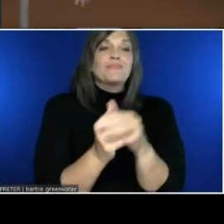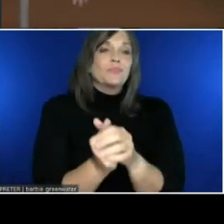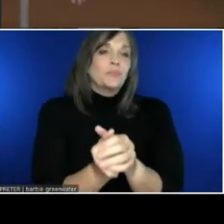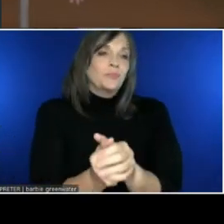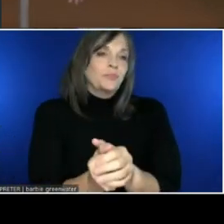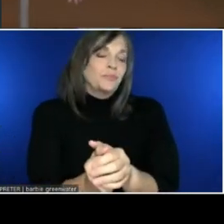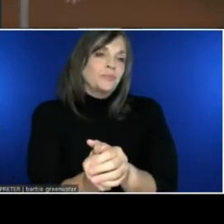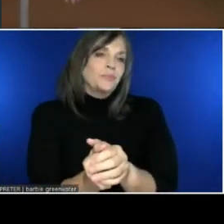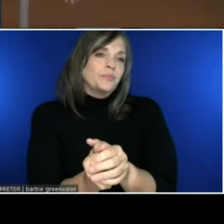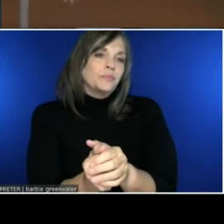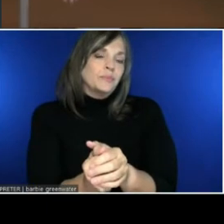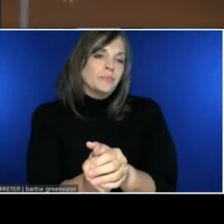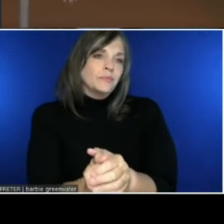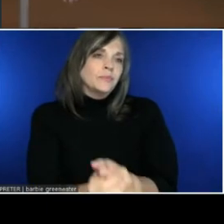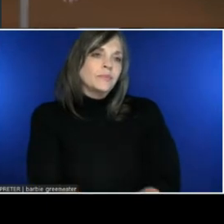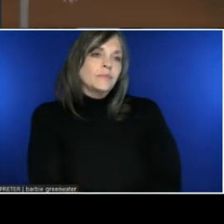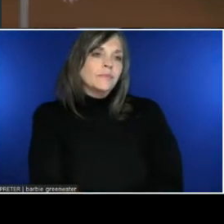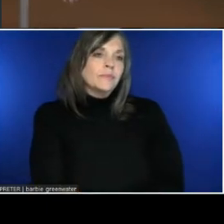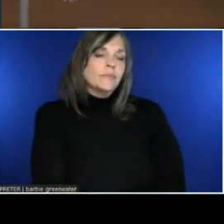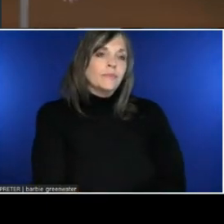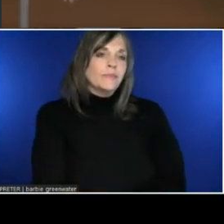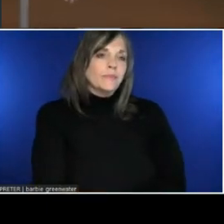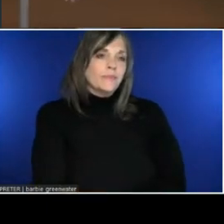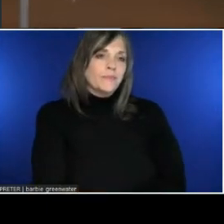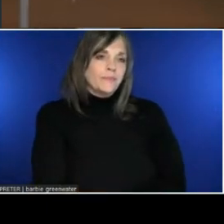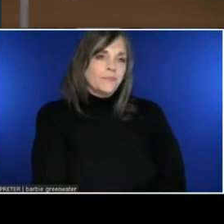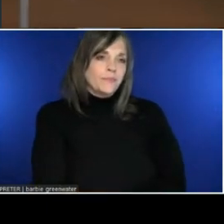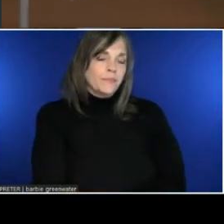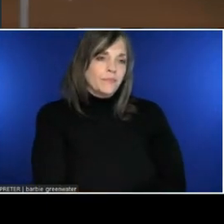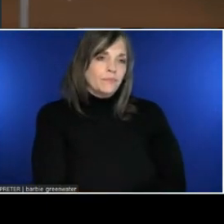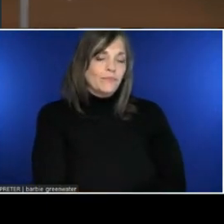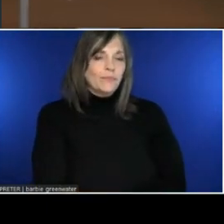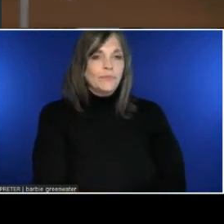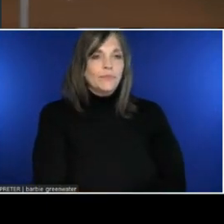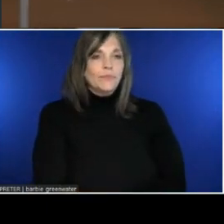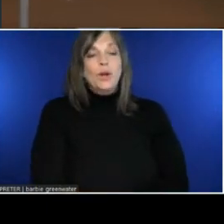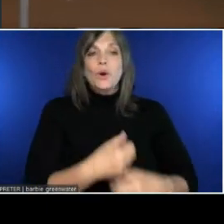We created a novel VR experience by using haptic and audio feedback to enable people